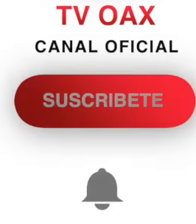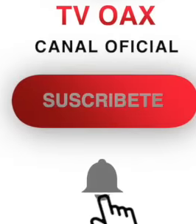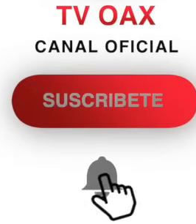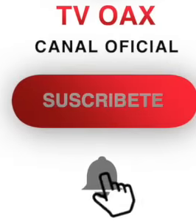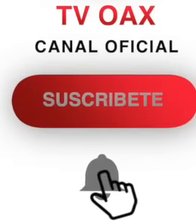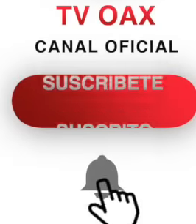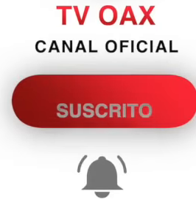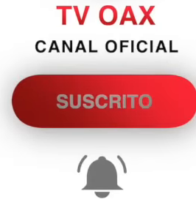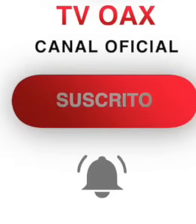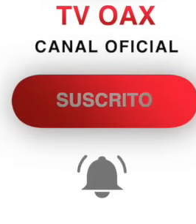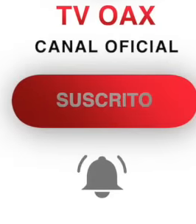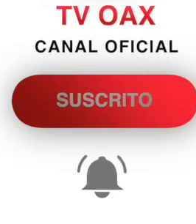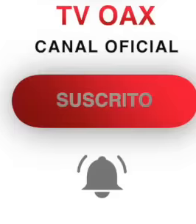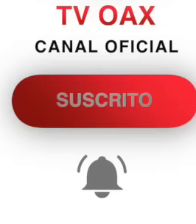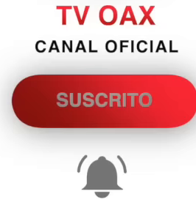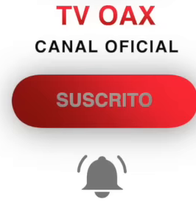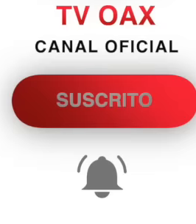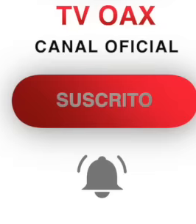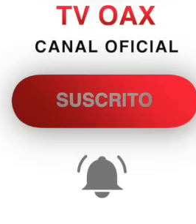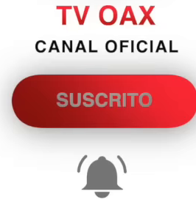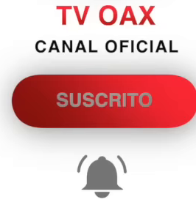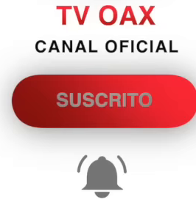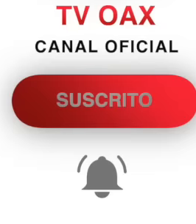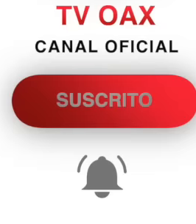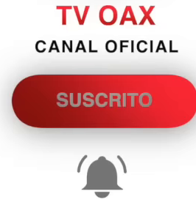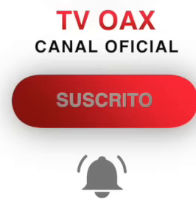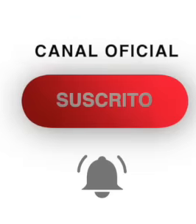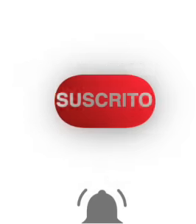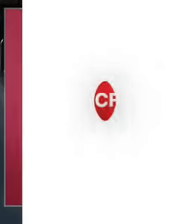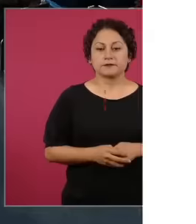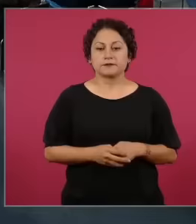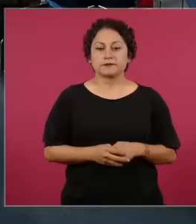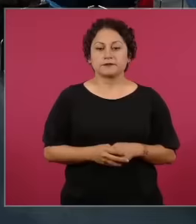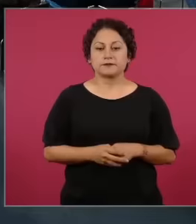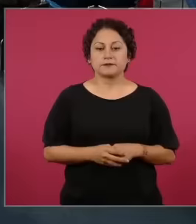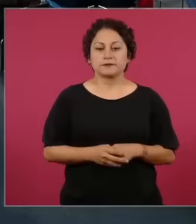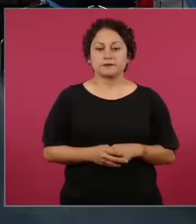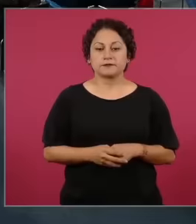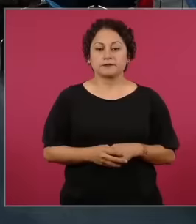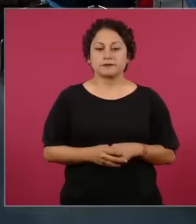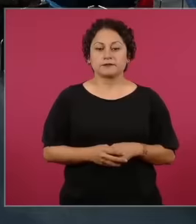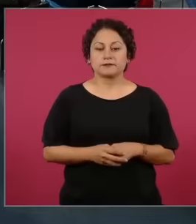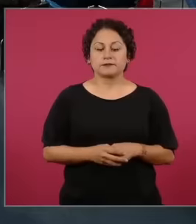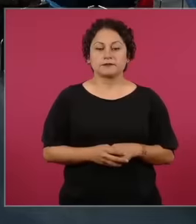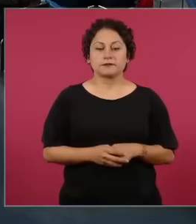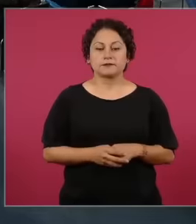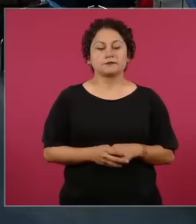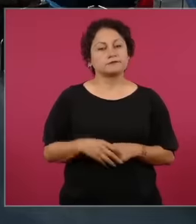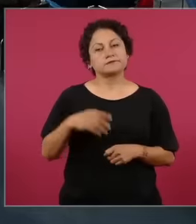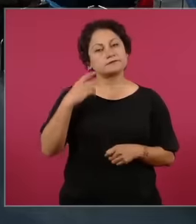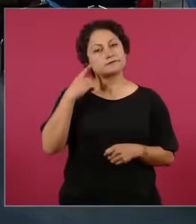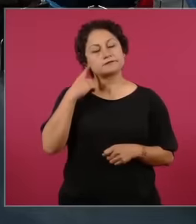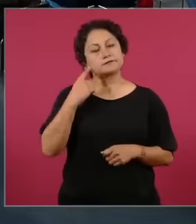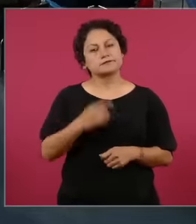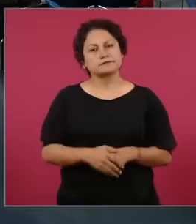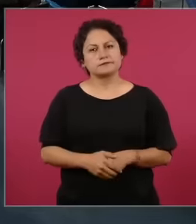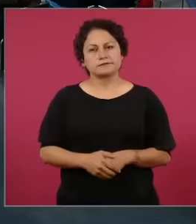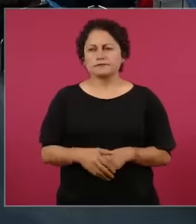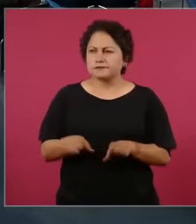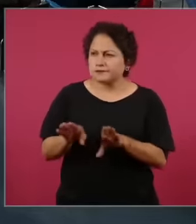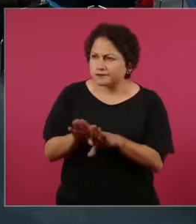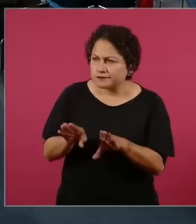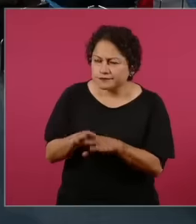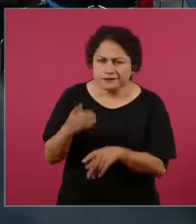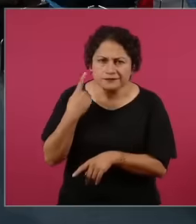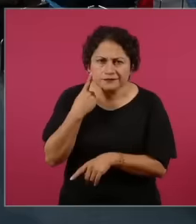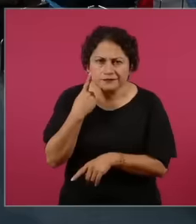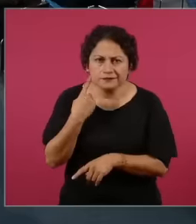. to the financial markets